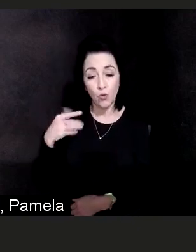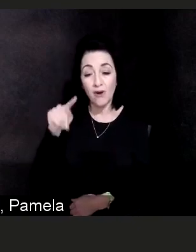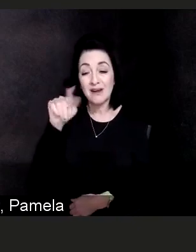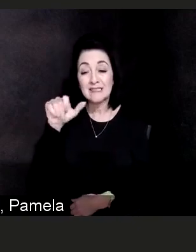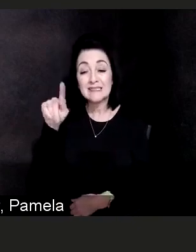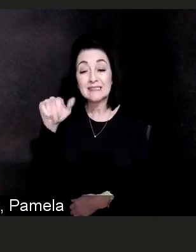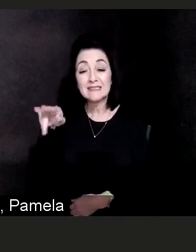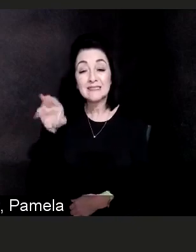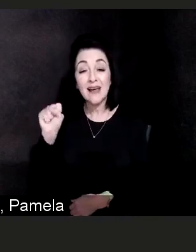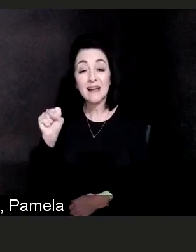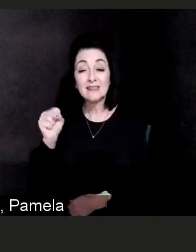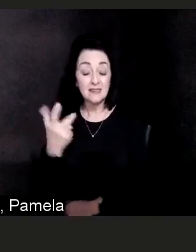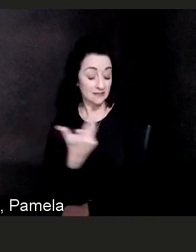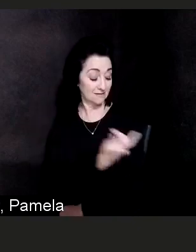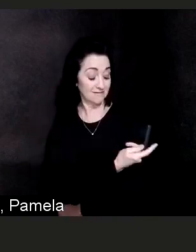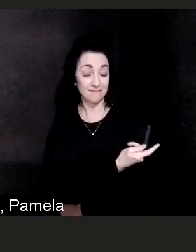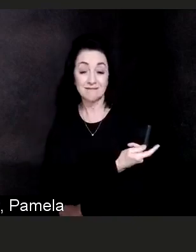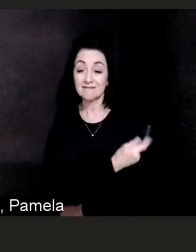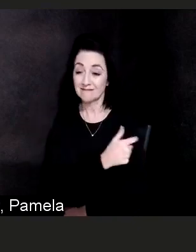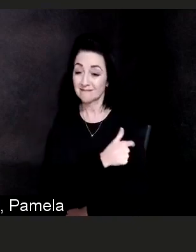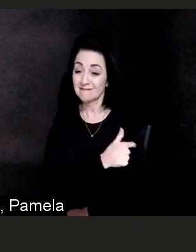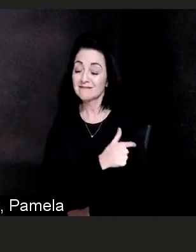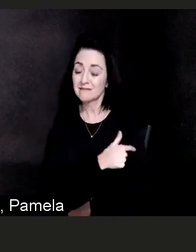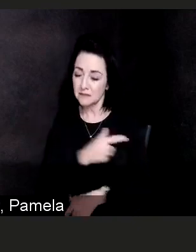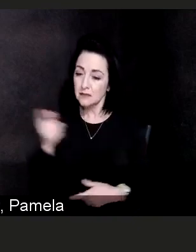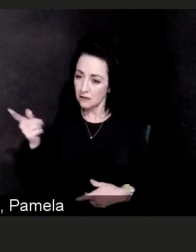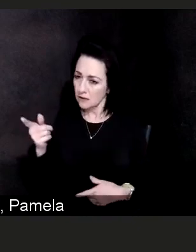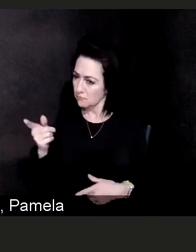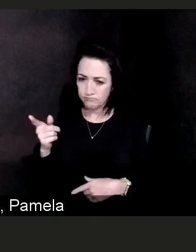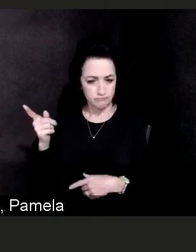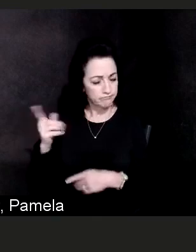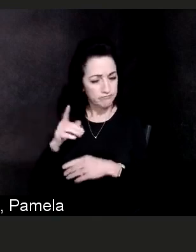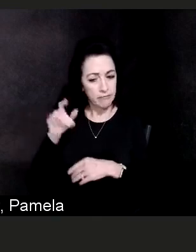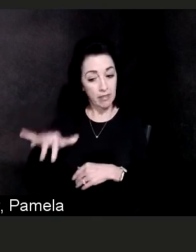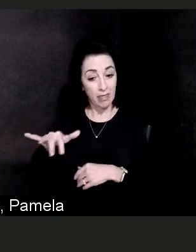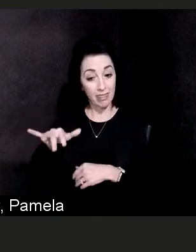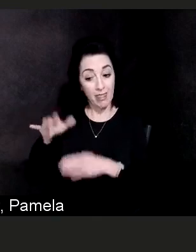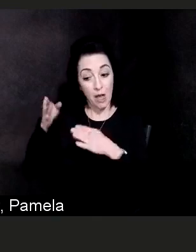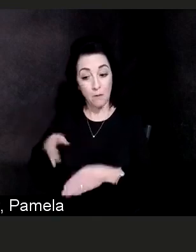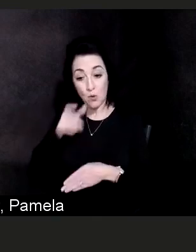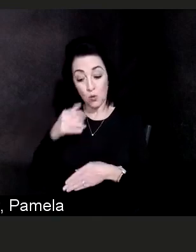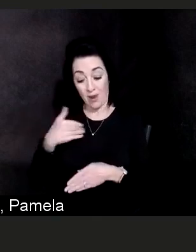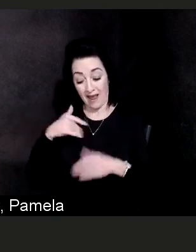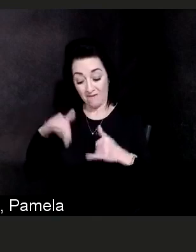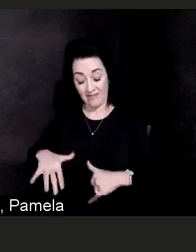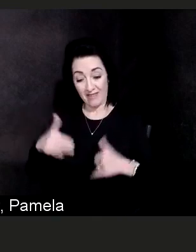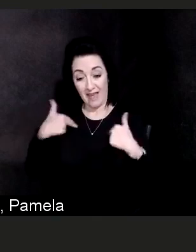Well, my first and my normal disclaimer here is, is that I don't wanna give out individual medical advice so